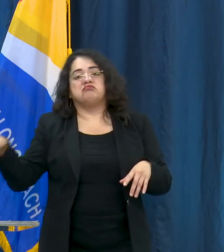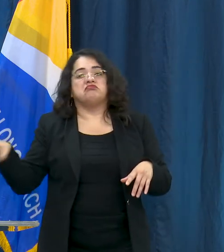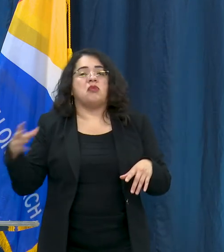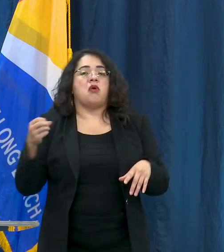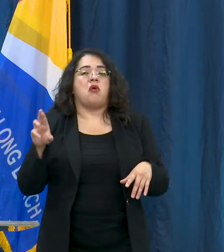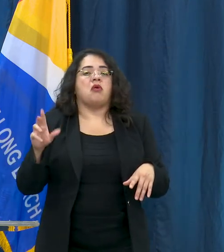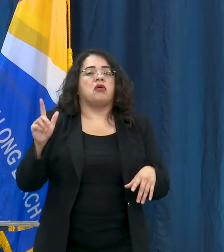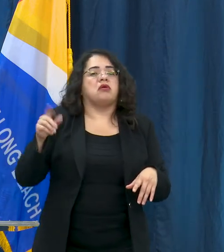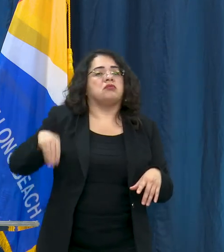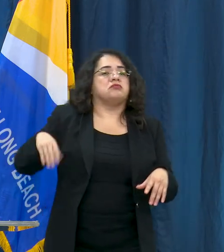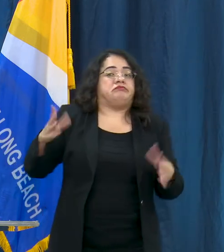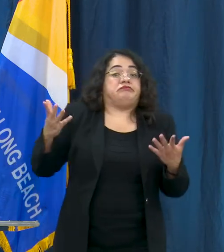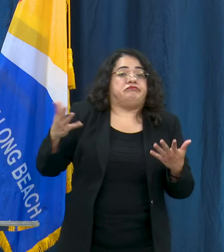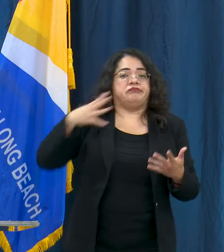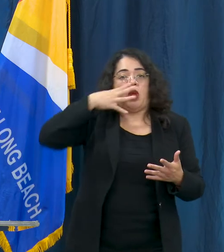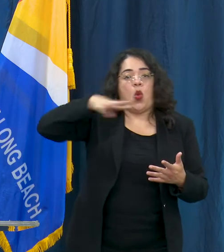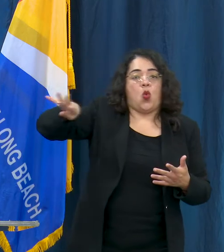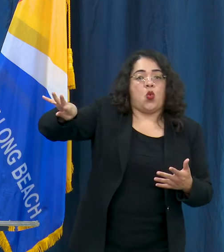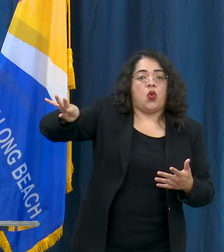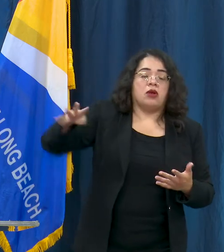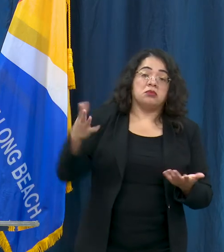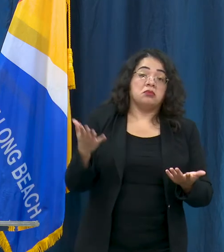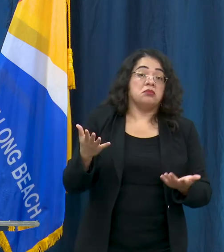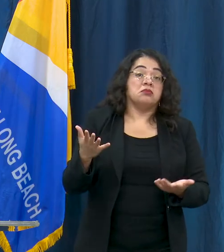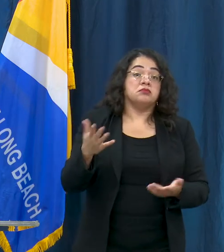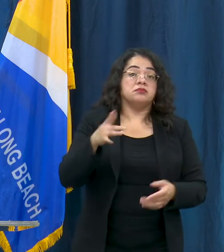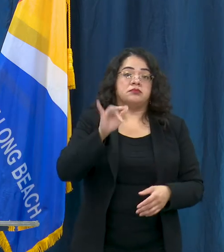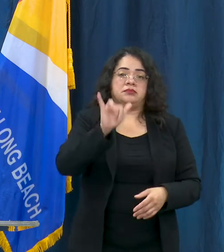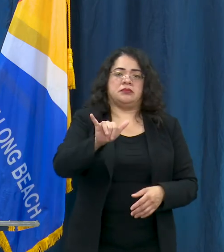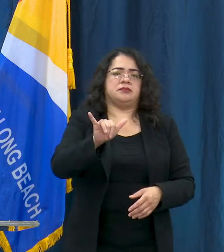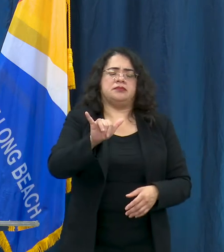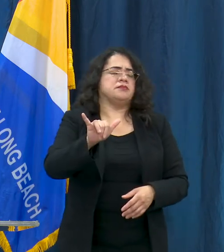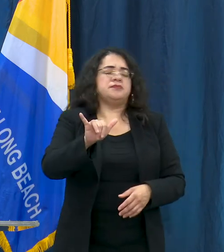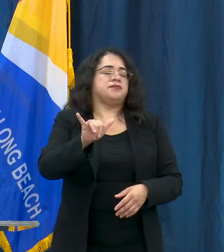in my opinion. It's also not supportive of our most vulnerable